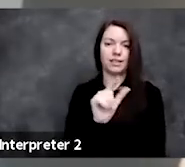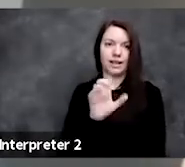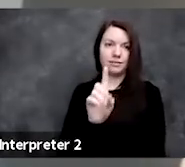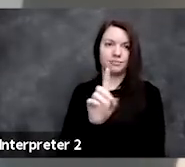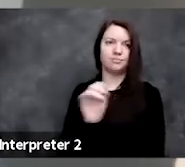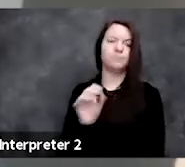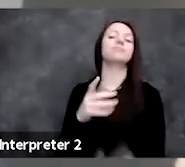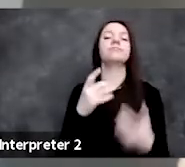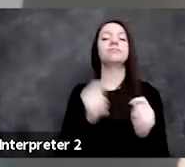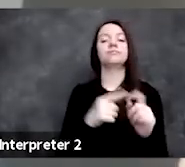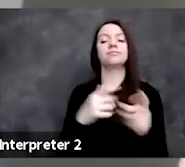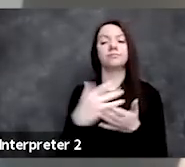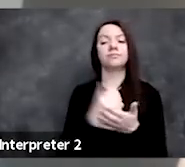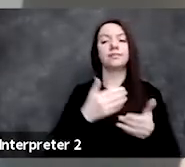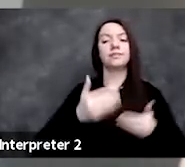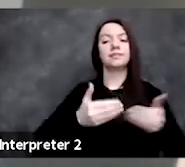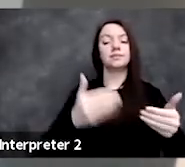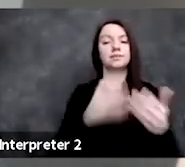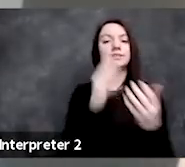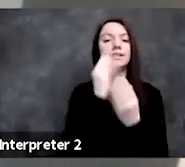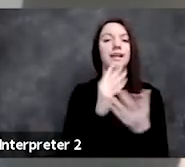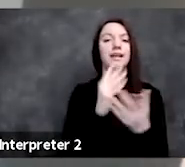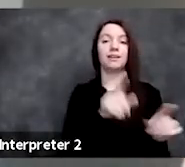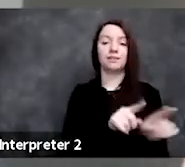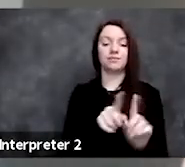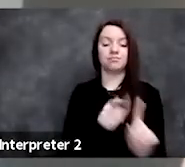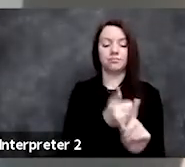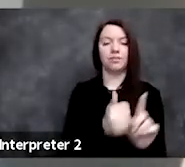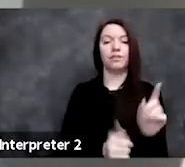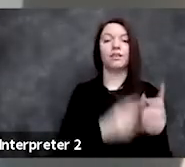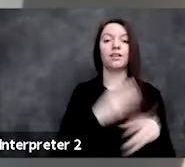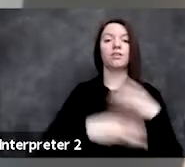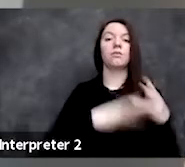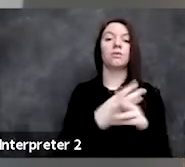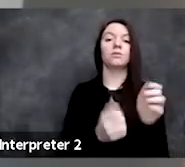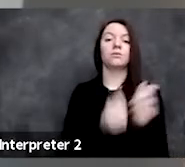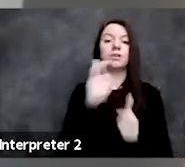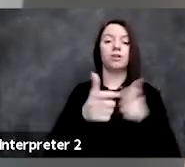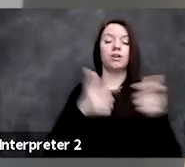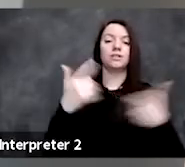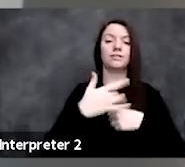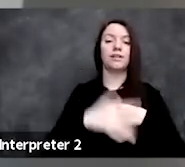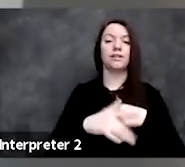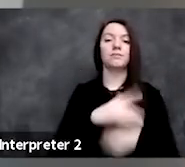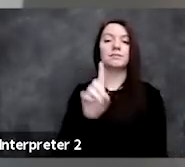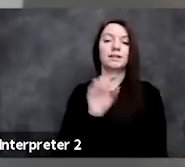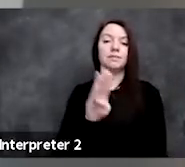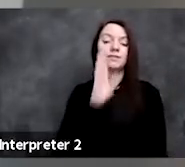and is the world's largest publicly available database of human genetic variation.